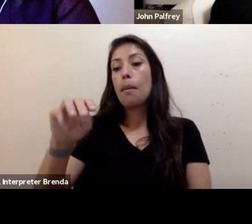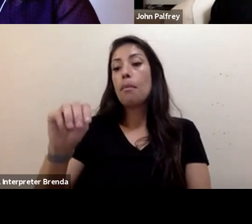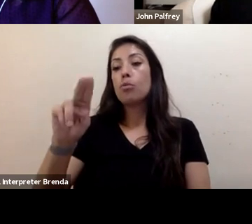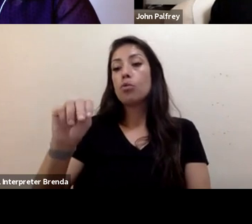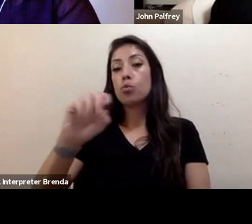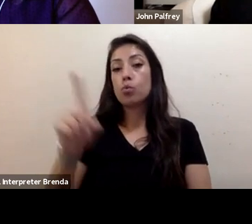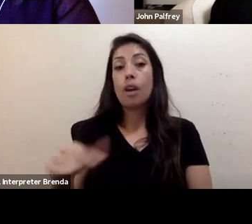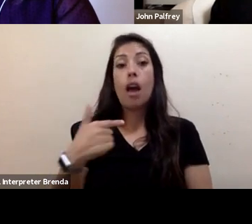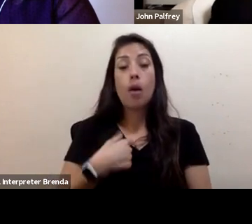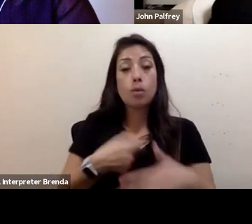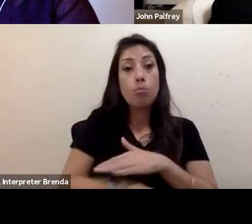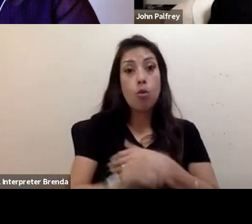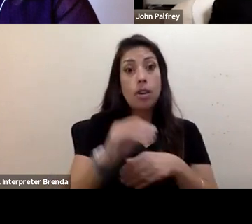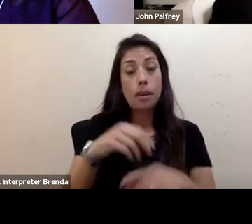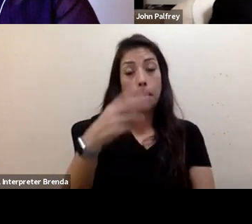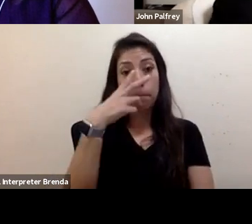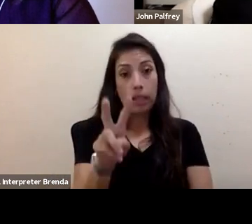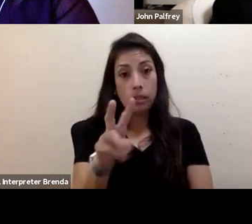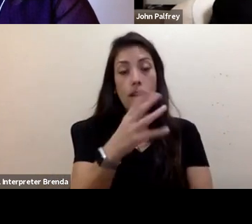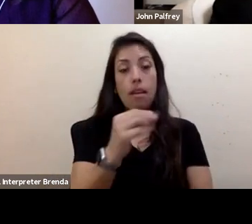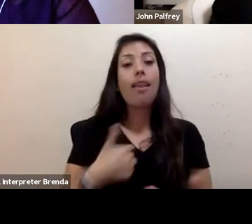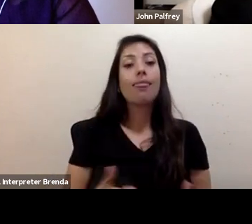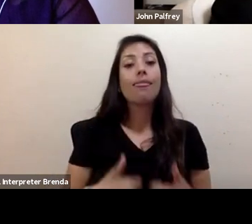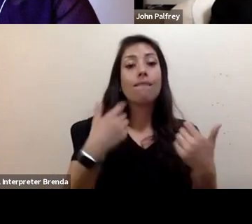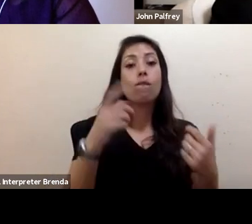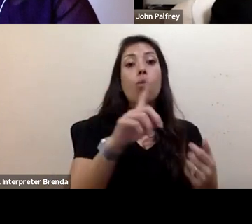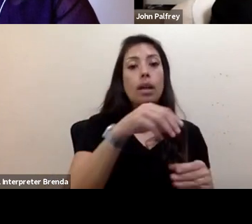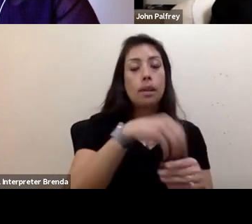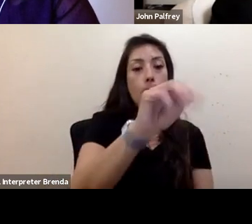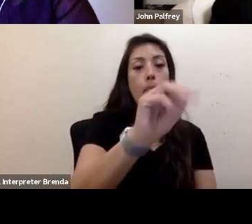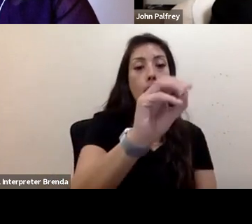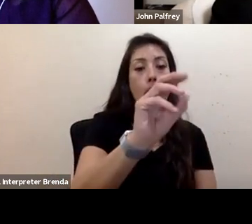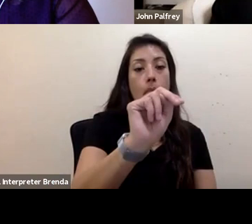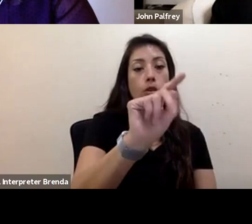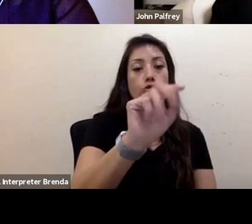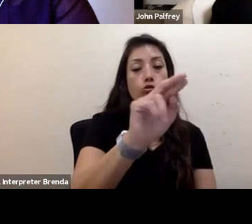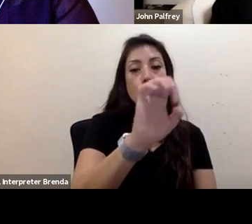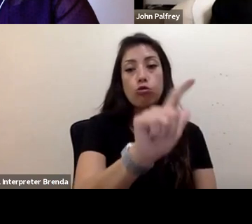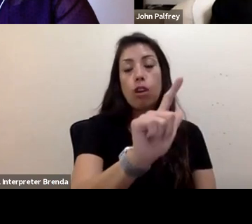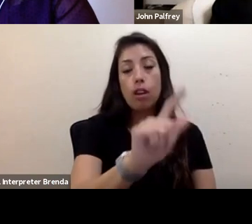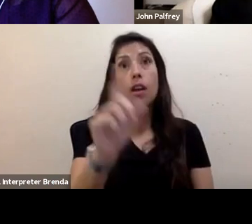and I am currently a settler in Montreal, which is situated on the traditional territory